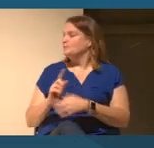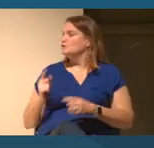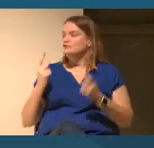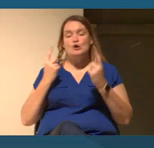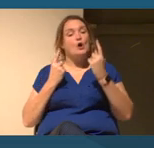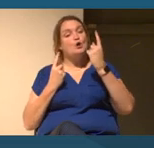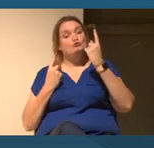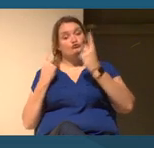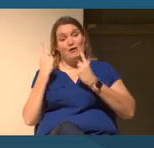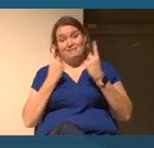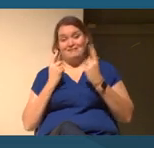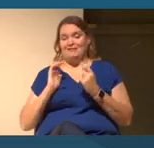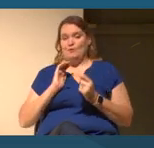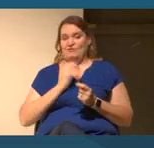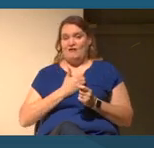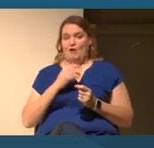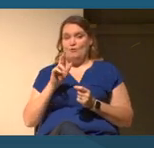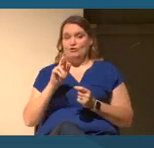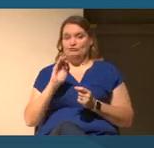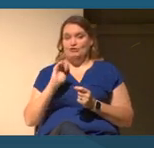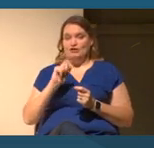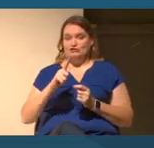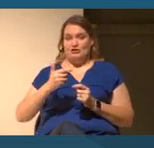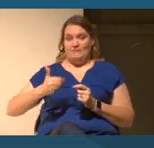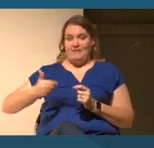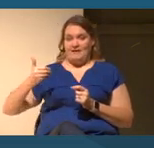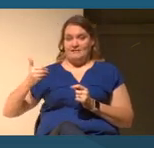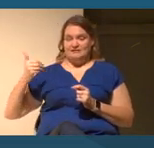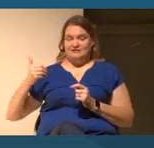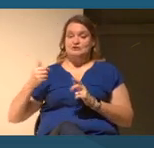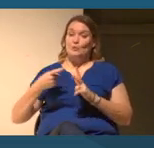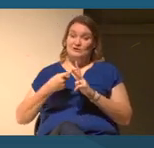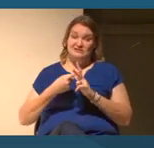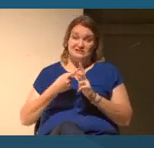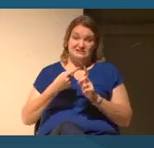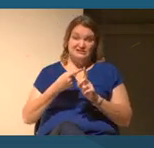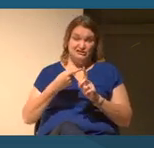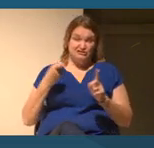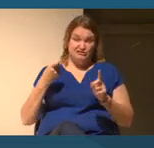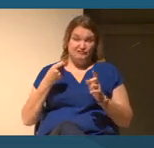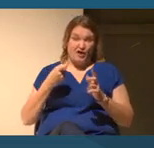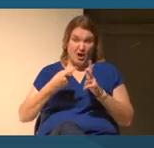initiative' emerged directly from the murder of George Floyd.